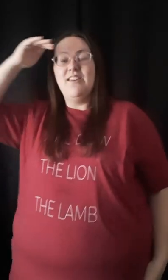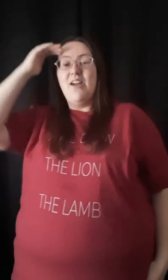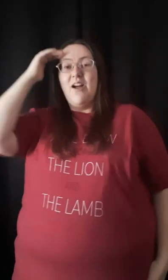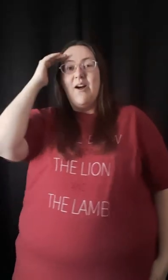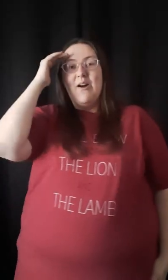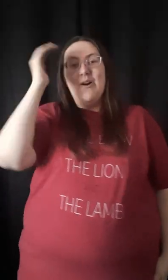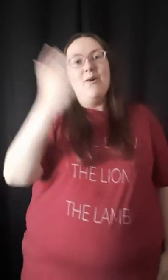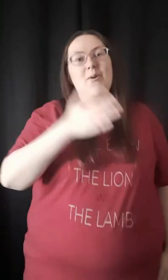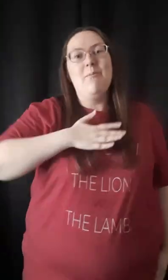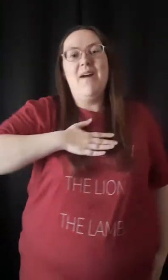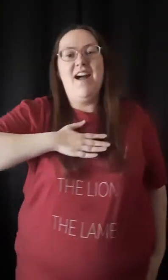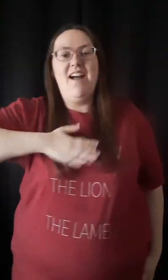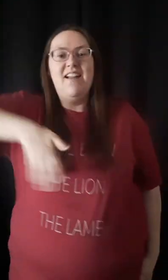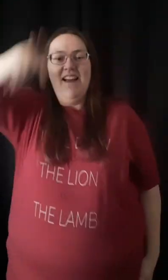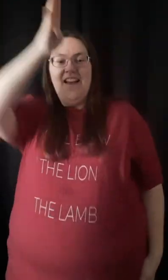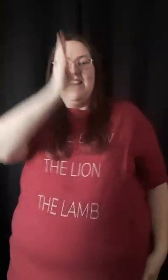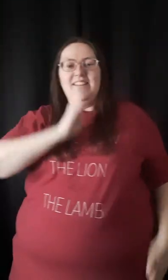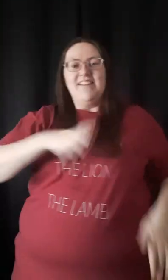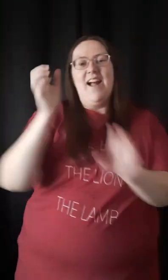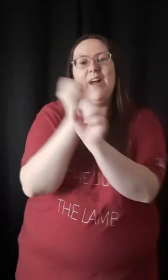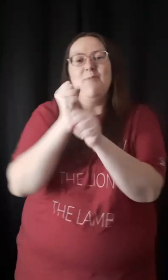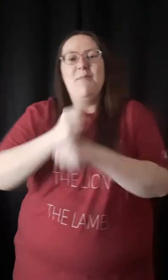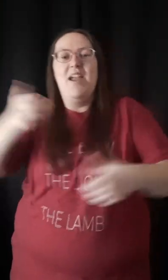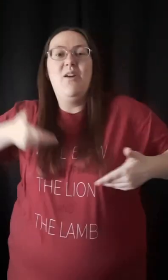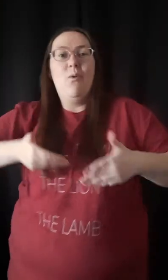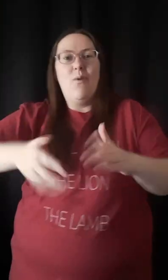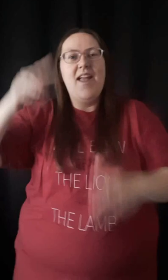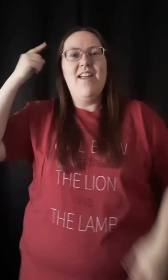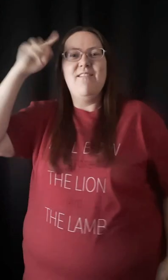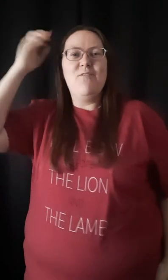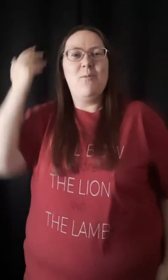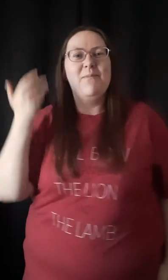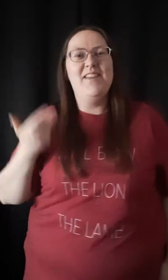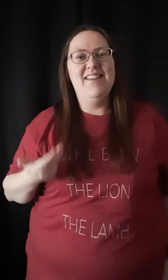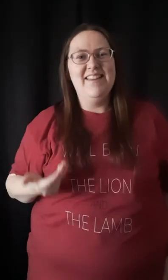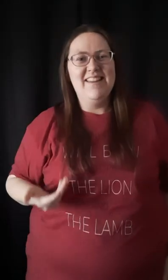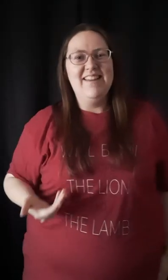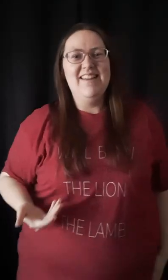And I know my God made a way for me